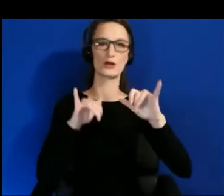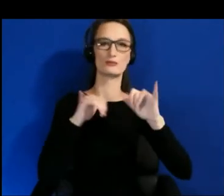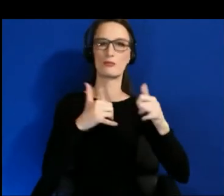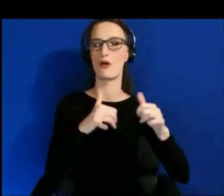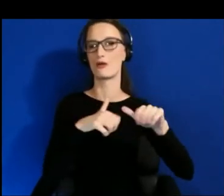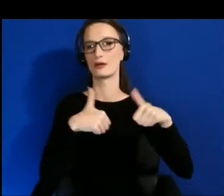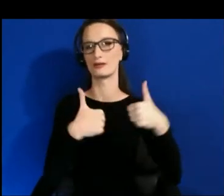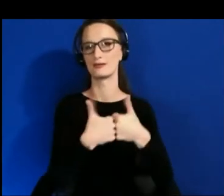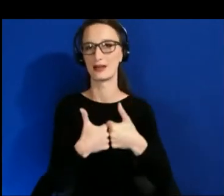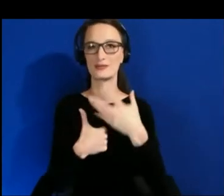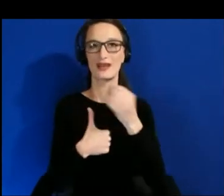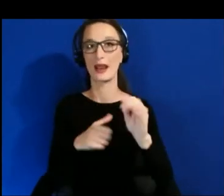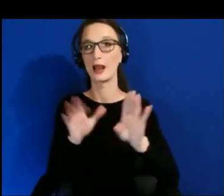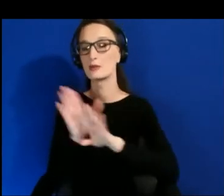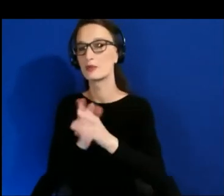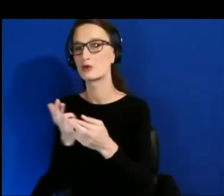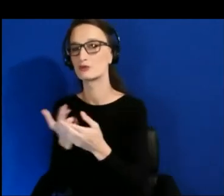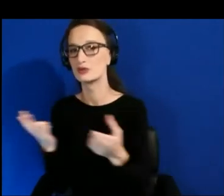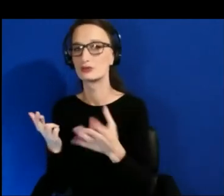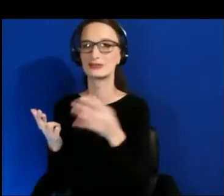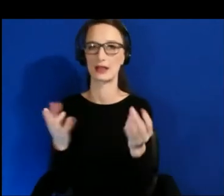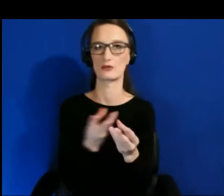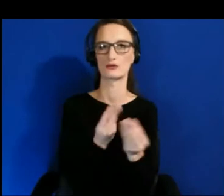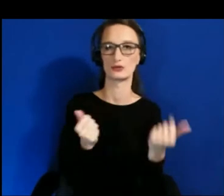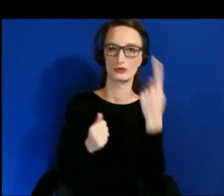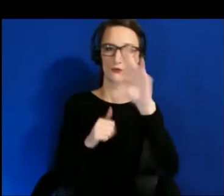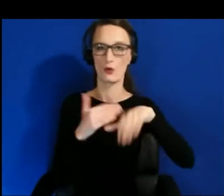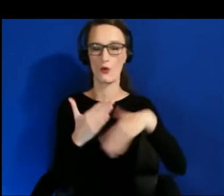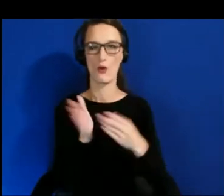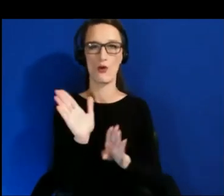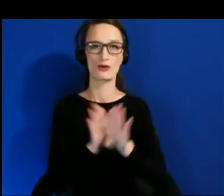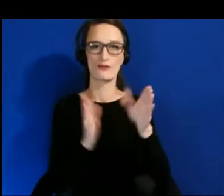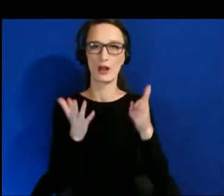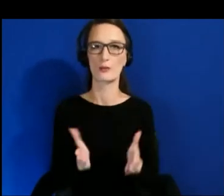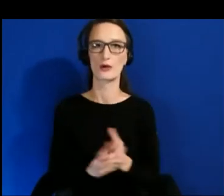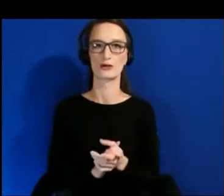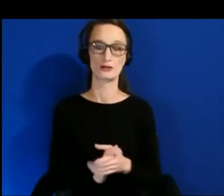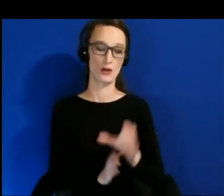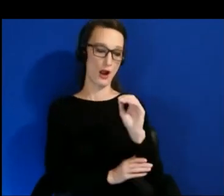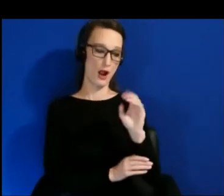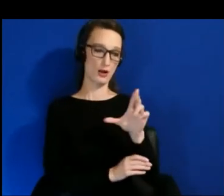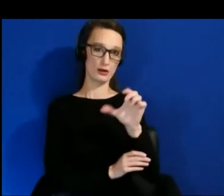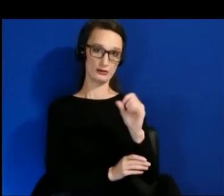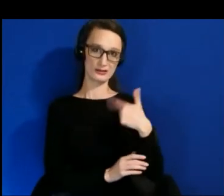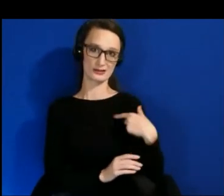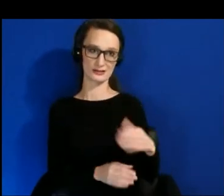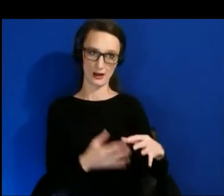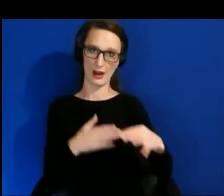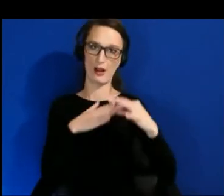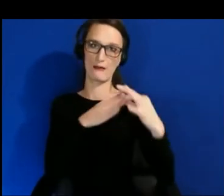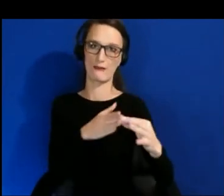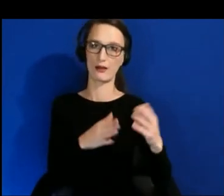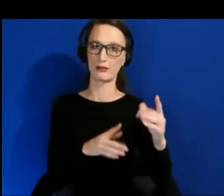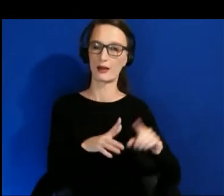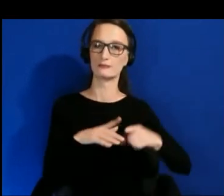our developers. At Oculus I led an initiative to create a set of virtual reality recommendations, standards